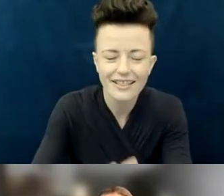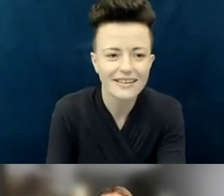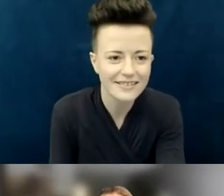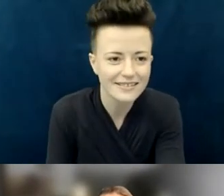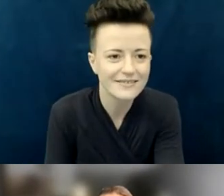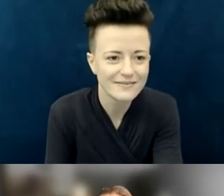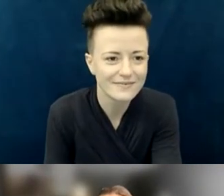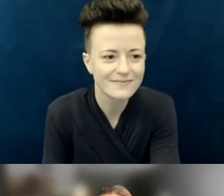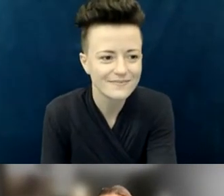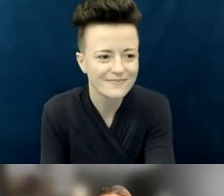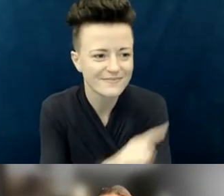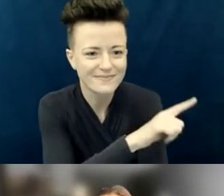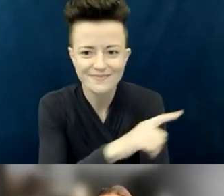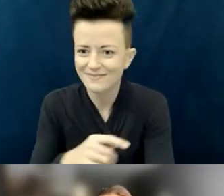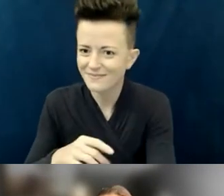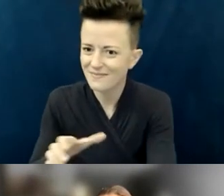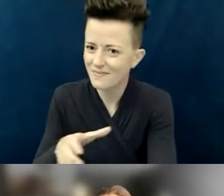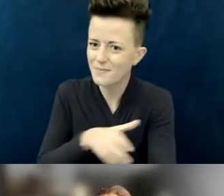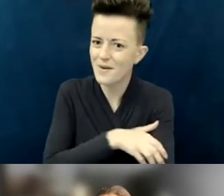A powerful resource is this network also.